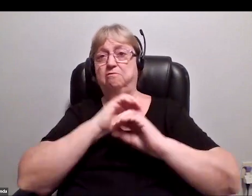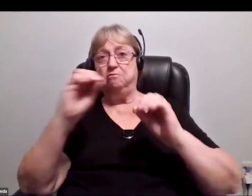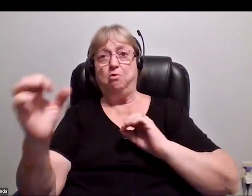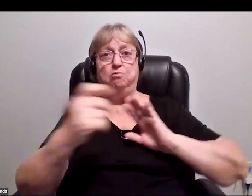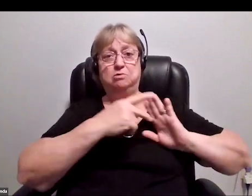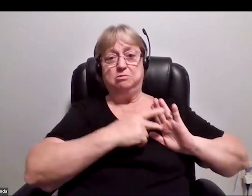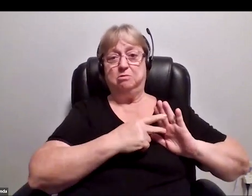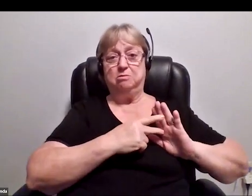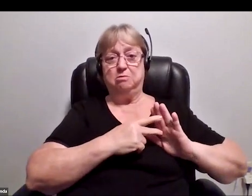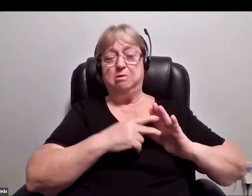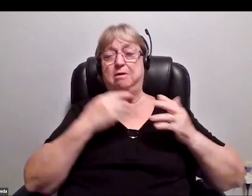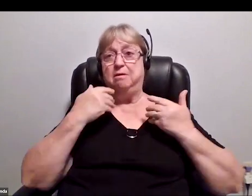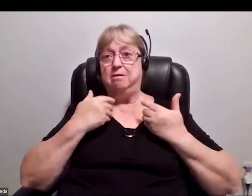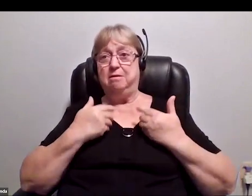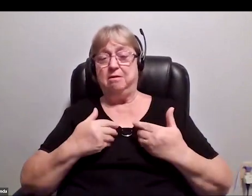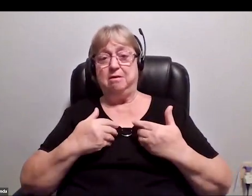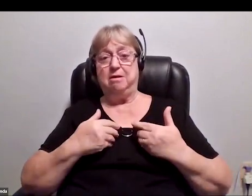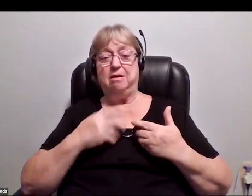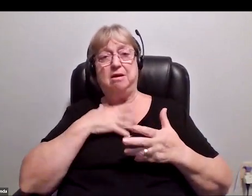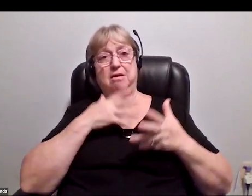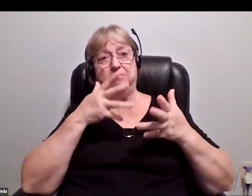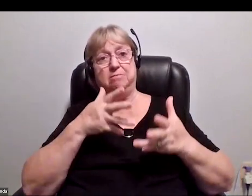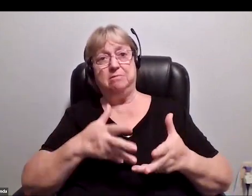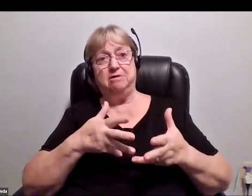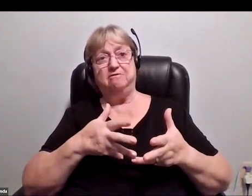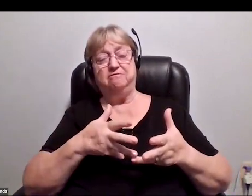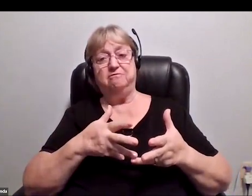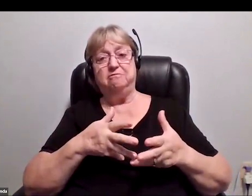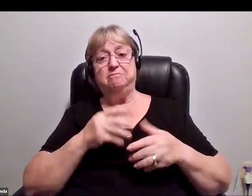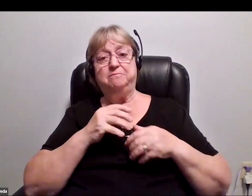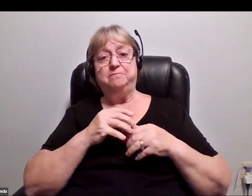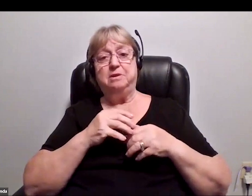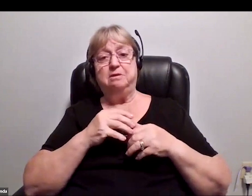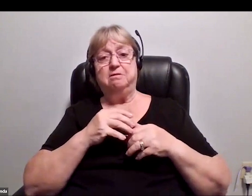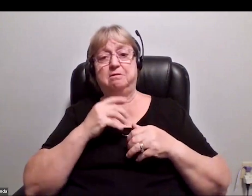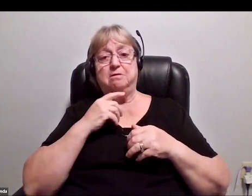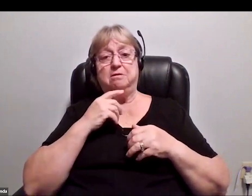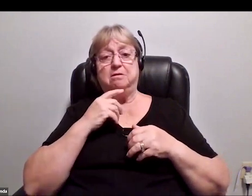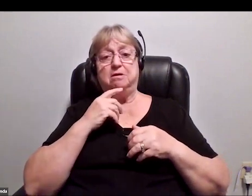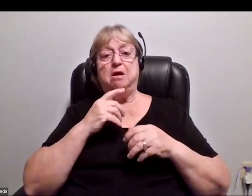And I! I've left a part of me behind,